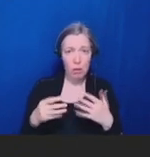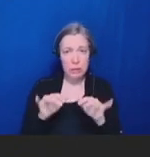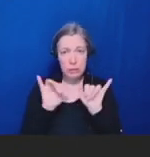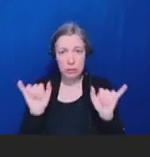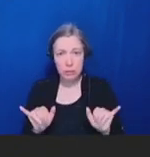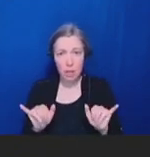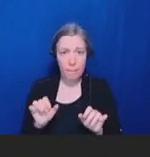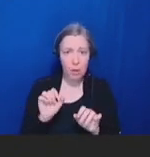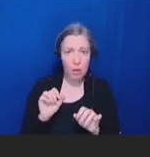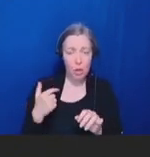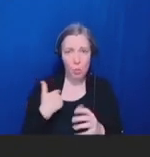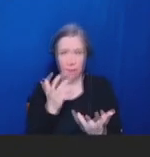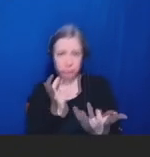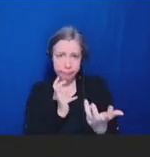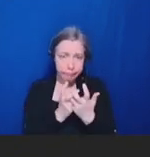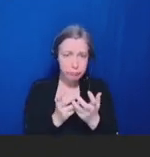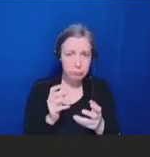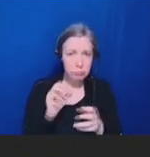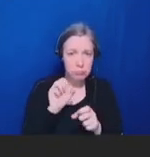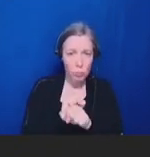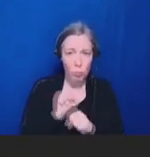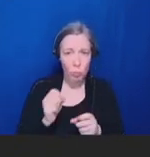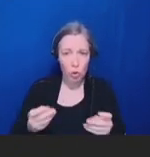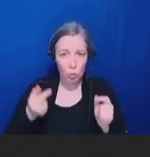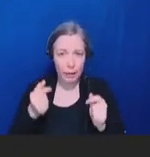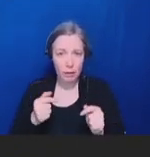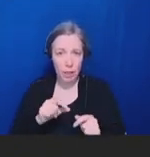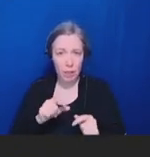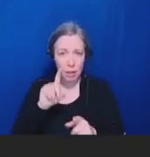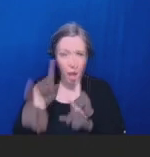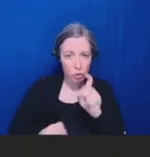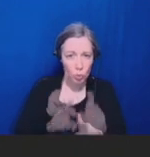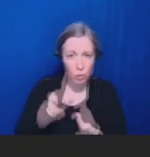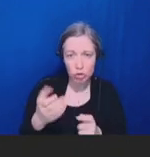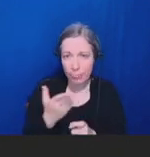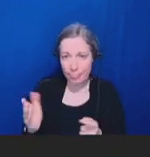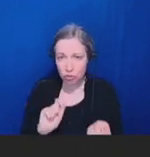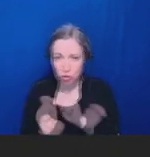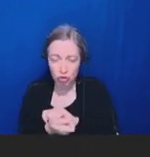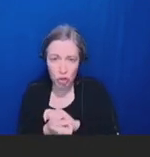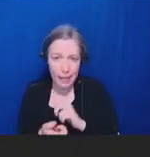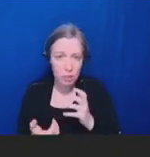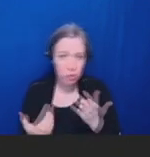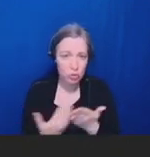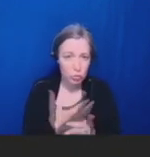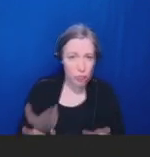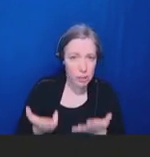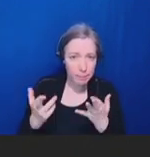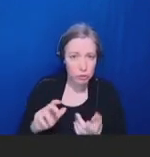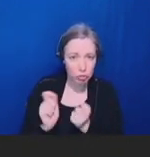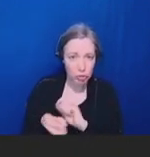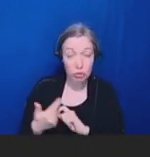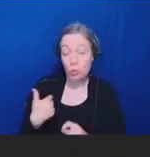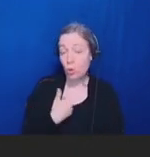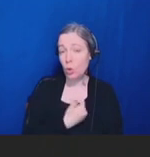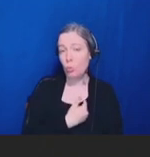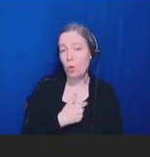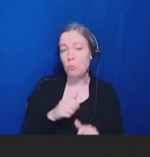as things and recommendations change. And we will keep everyone posted as to timelines